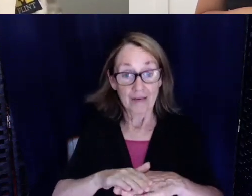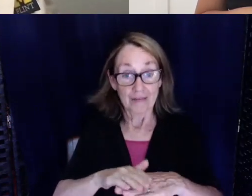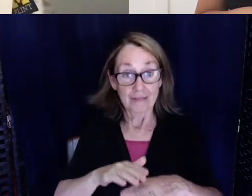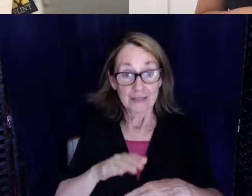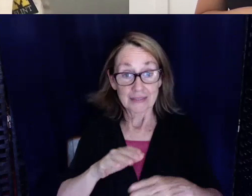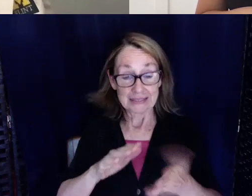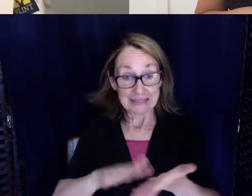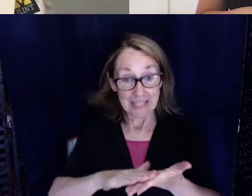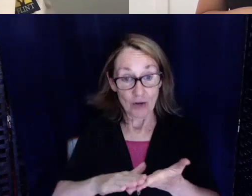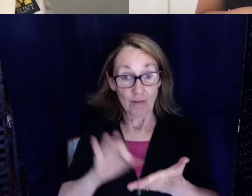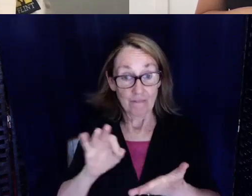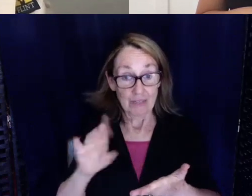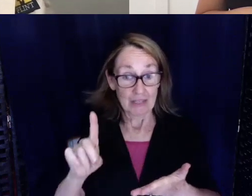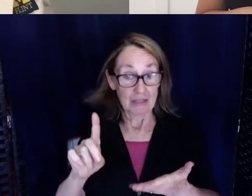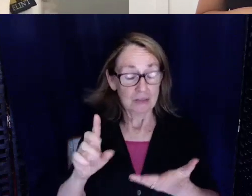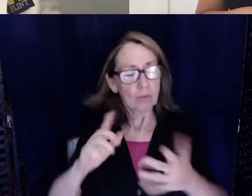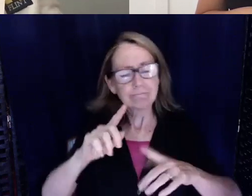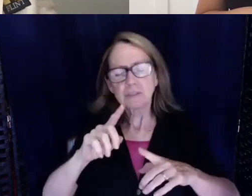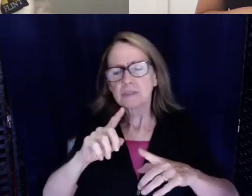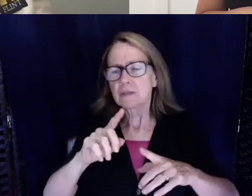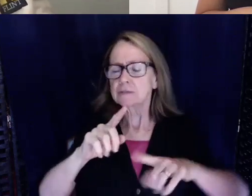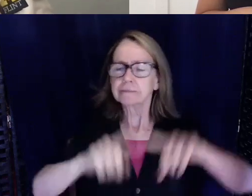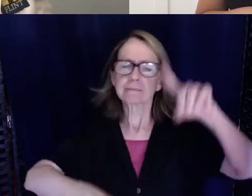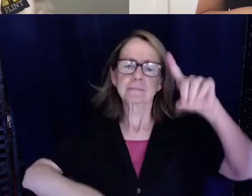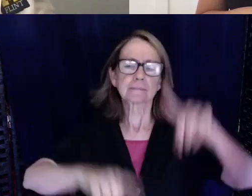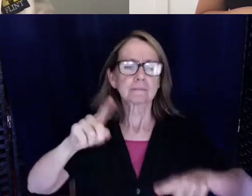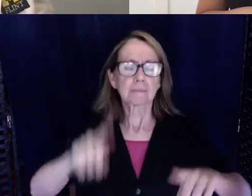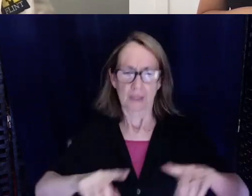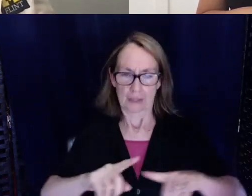well. So you can go into surgery if you're deaf and hard of hearing you